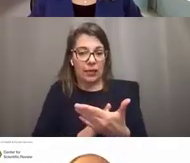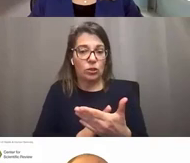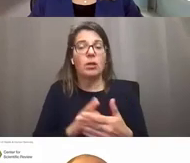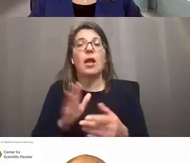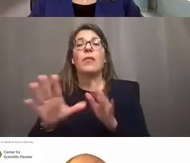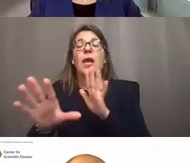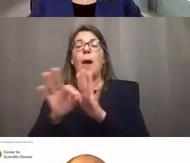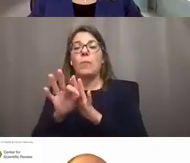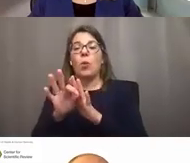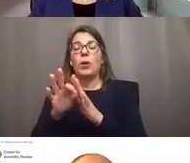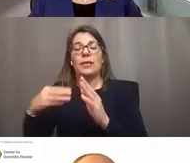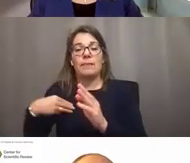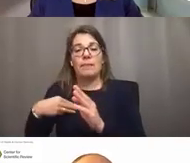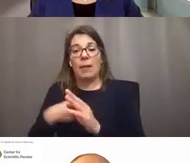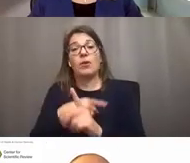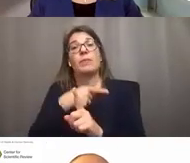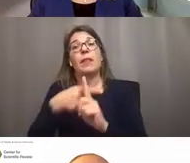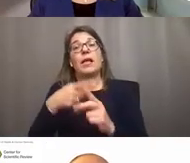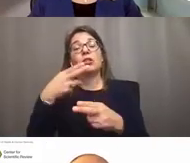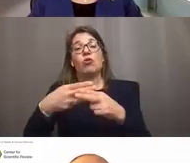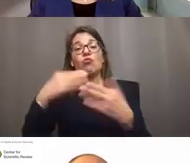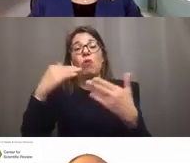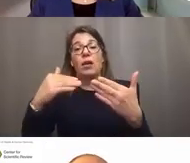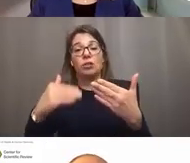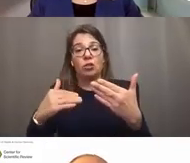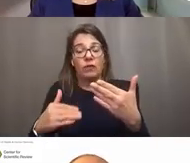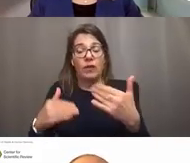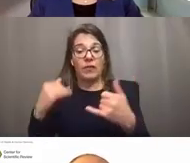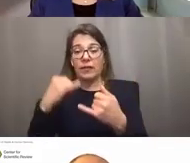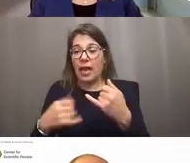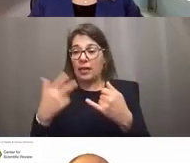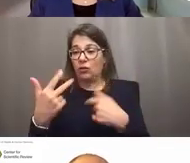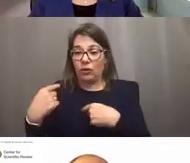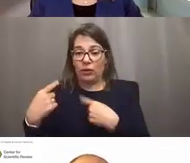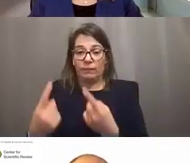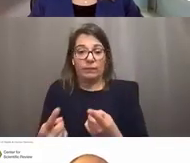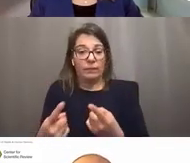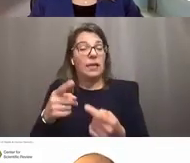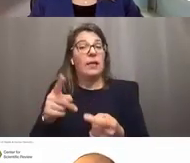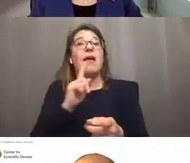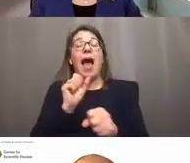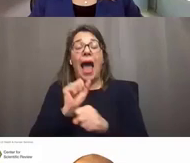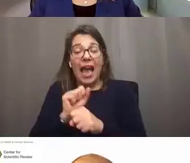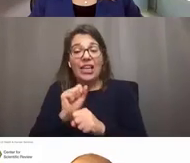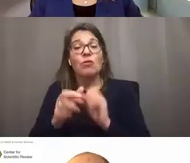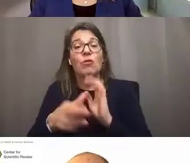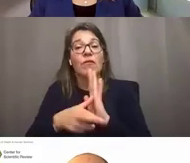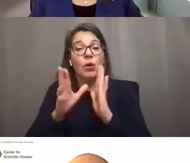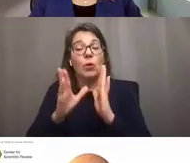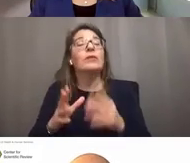and also the roster for the last three meetings. The roster lists the actual reviewers, including temporary reviewers